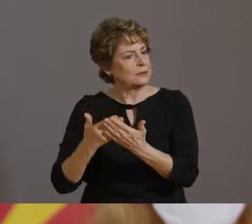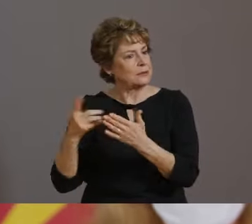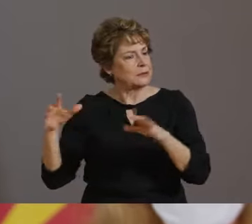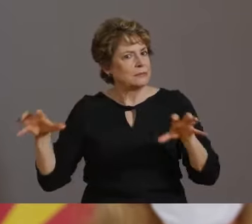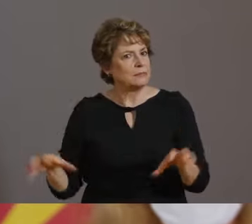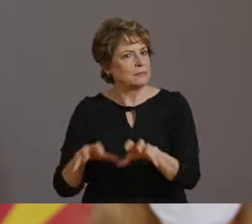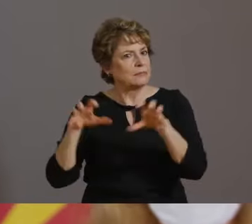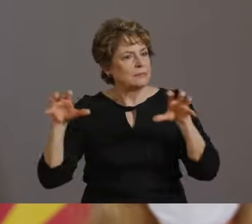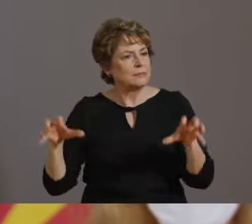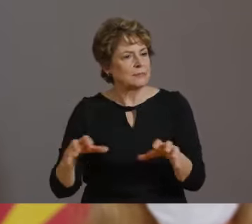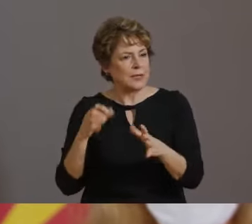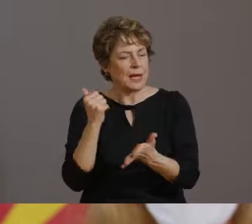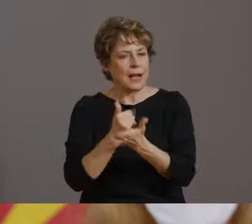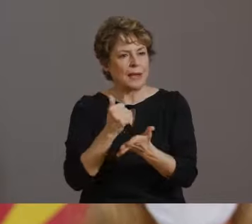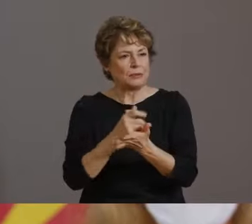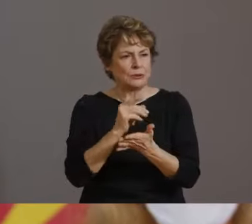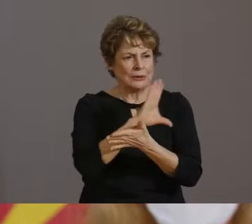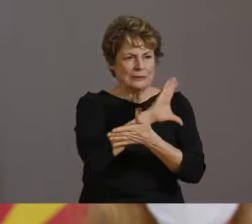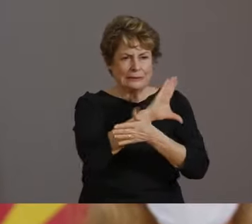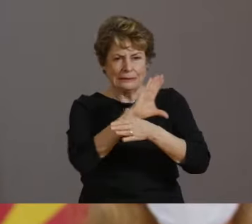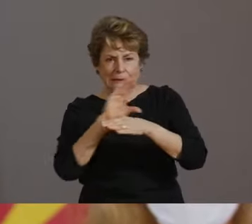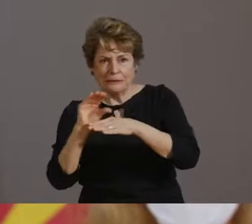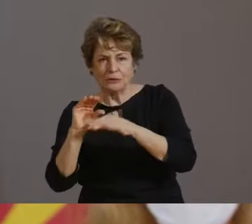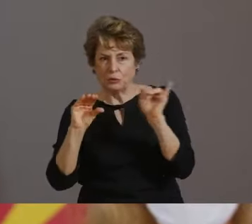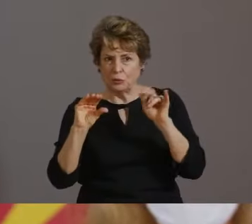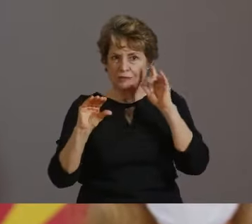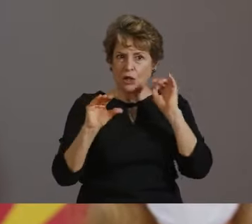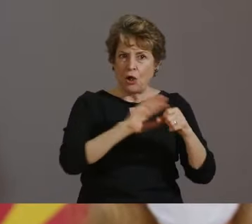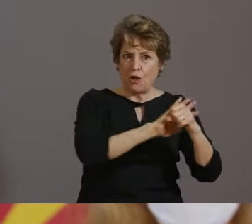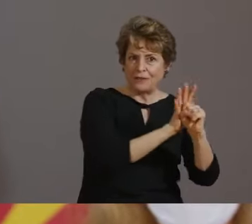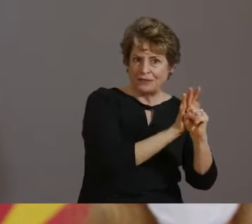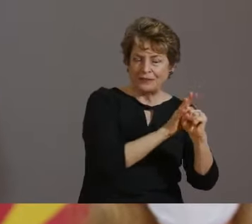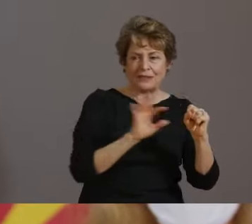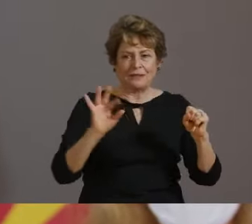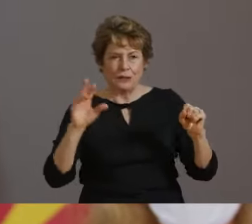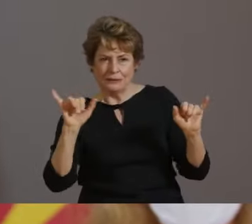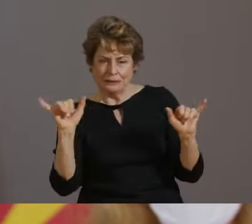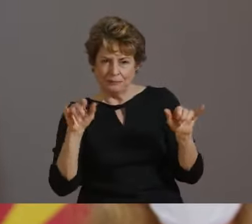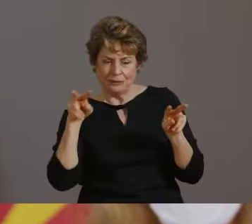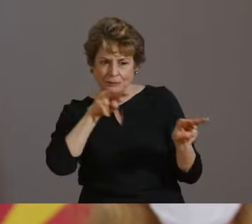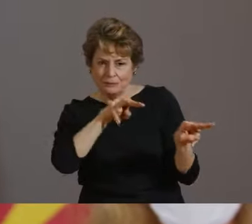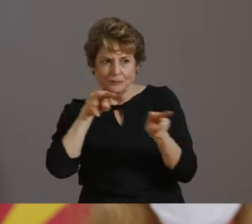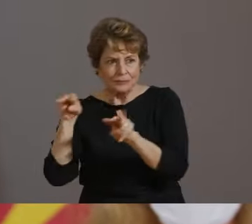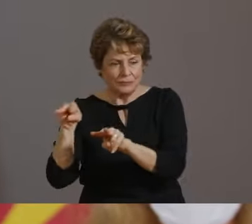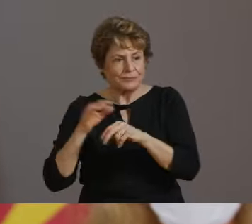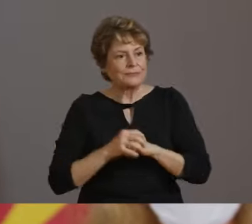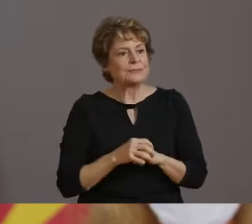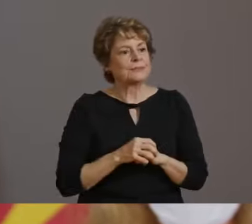NEXT, WE ARE GOING TO BE MAKING IT EASIER FOR ARIZONANS INSURED BY THE STATE'S MEDICAID